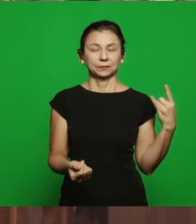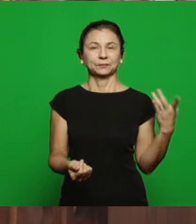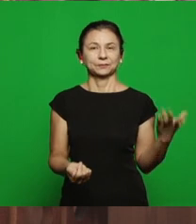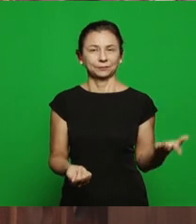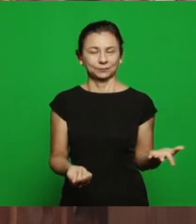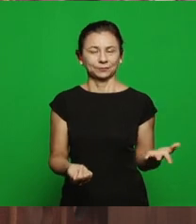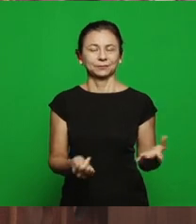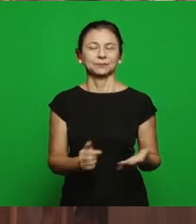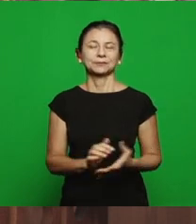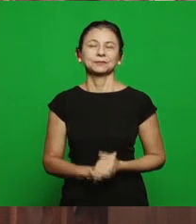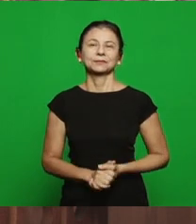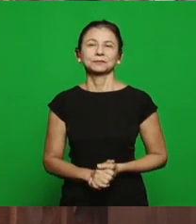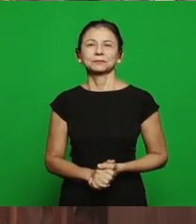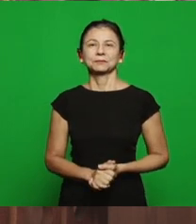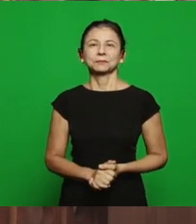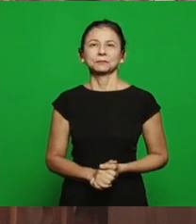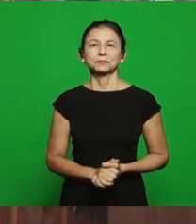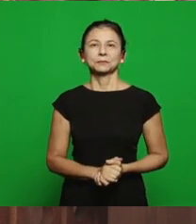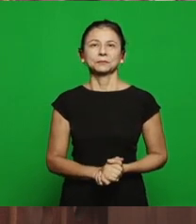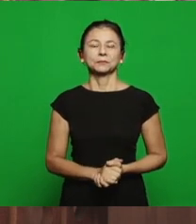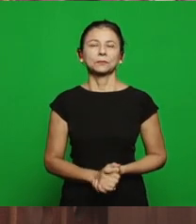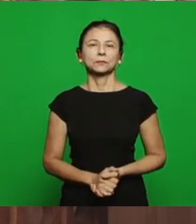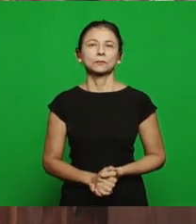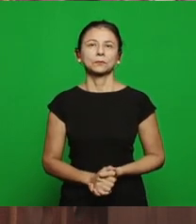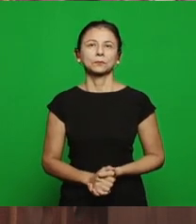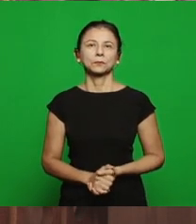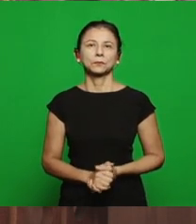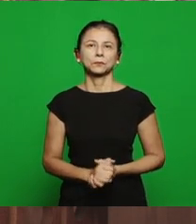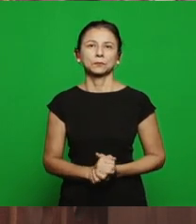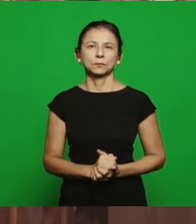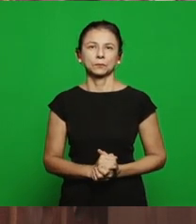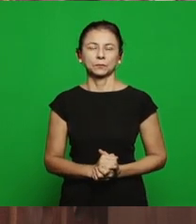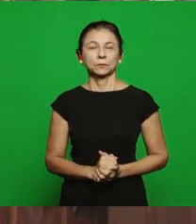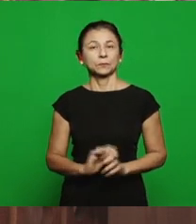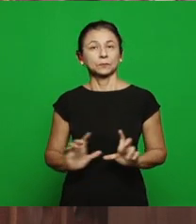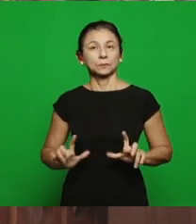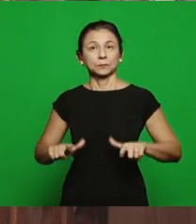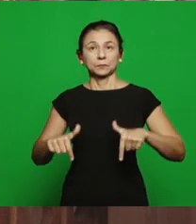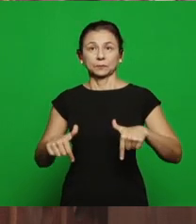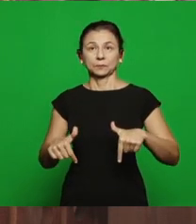talk about this operation here, you're